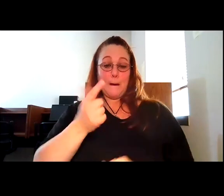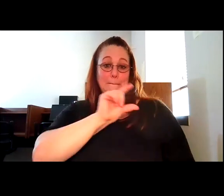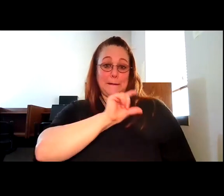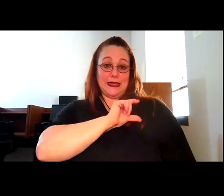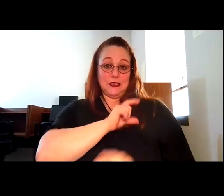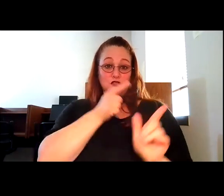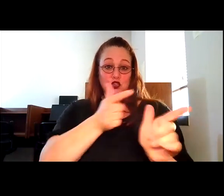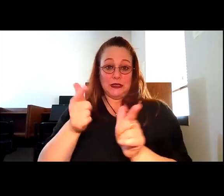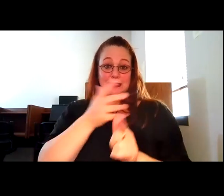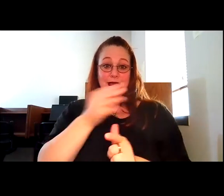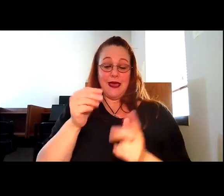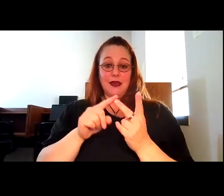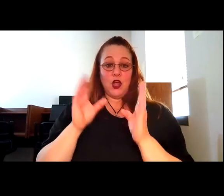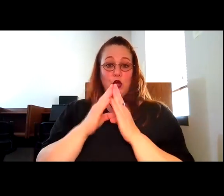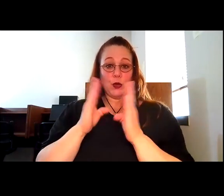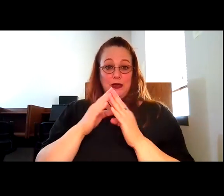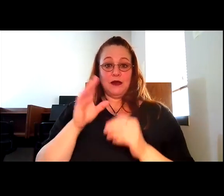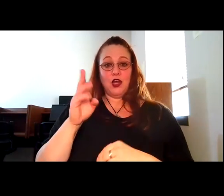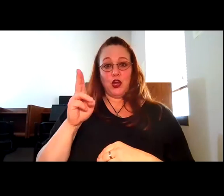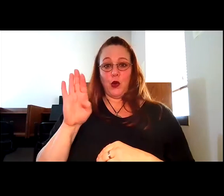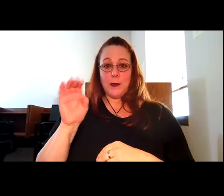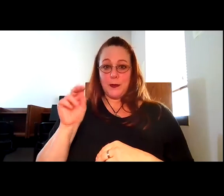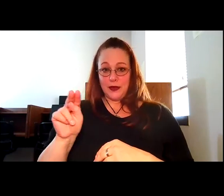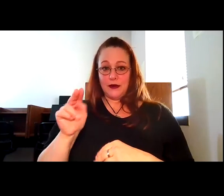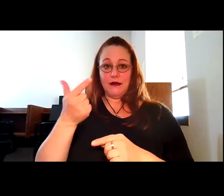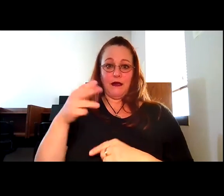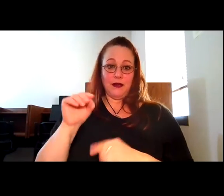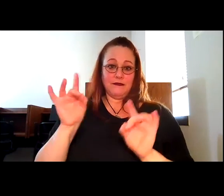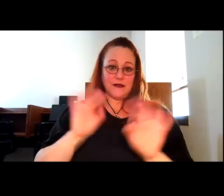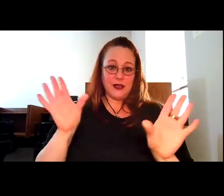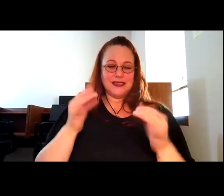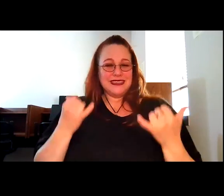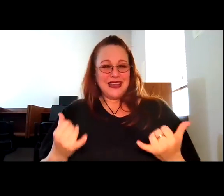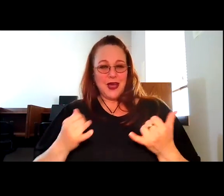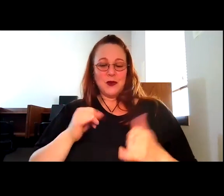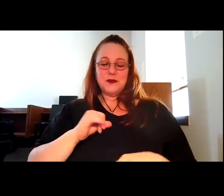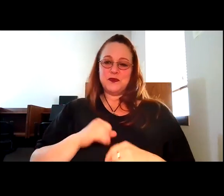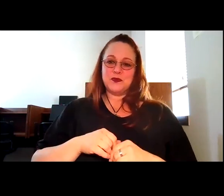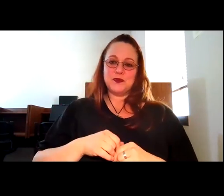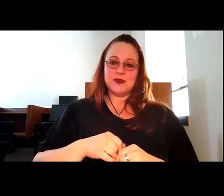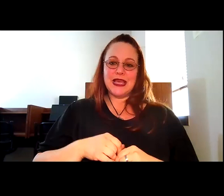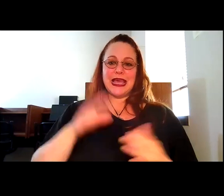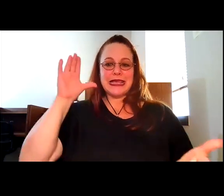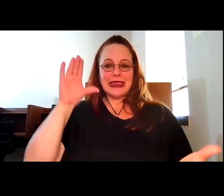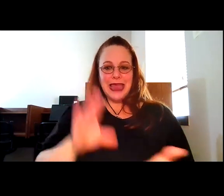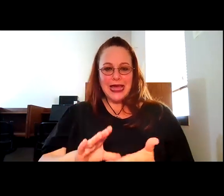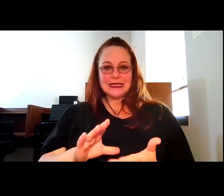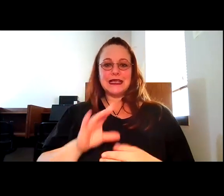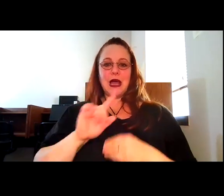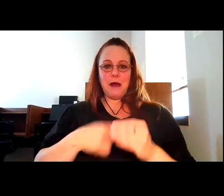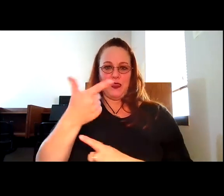Robyn Thomas: this is an area that actually isn't as much about the guns. Now it is not to say that we don't need to be taking policy steps